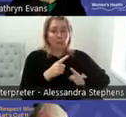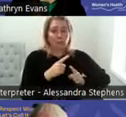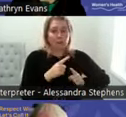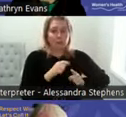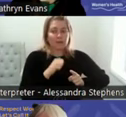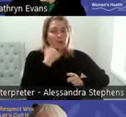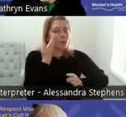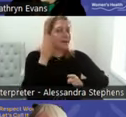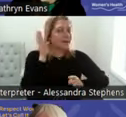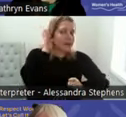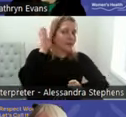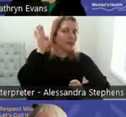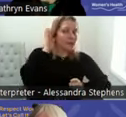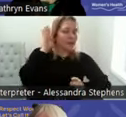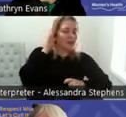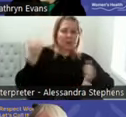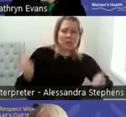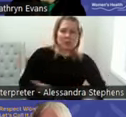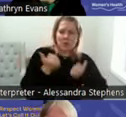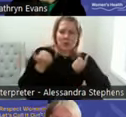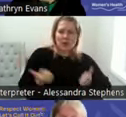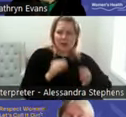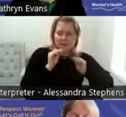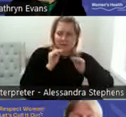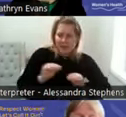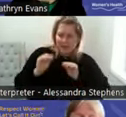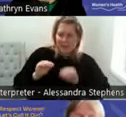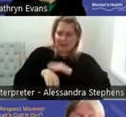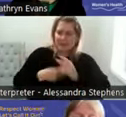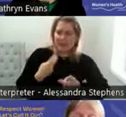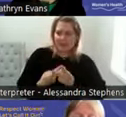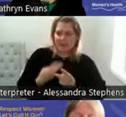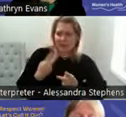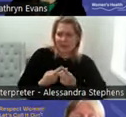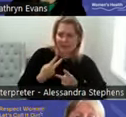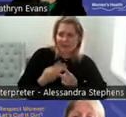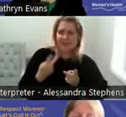a lack of sex education in schools.People are not promiscuous, there is just a lack of education.